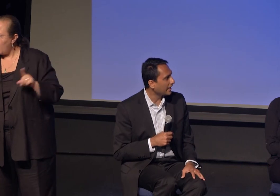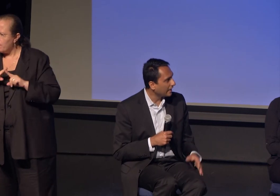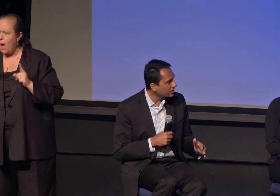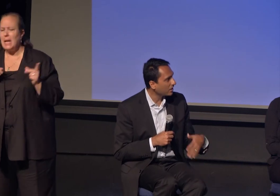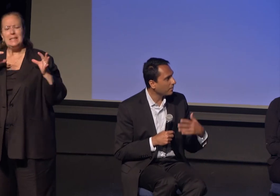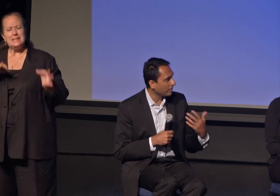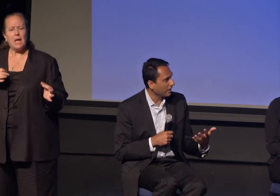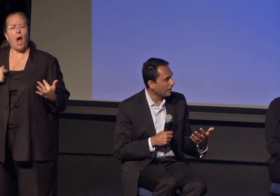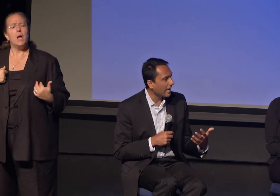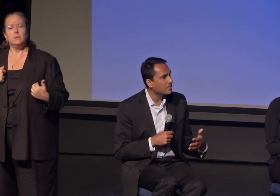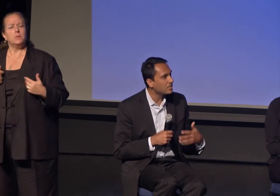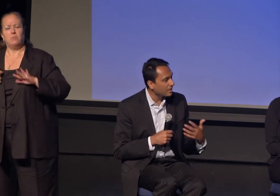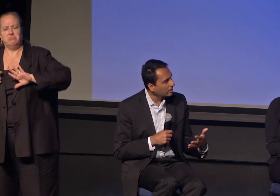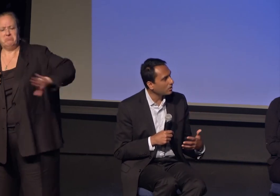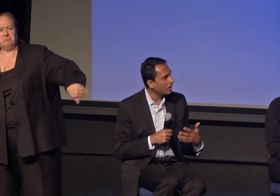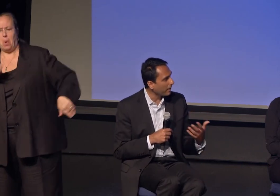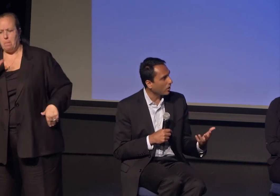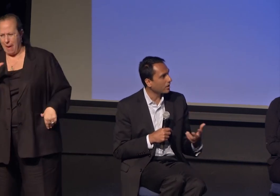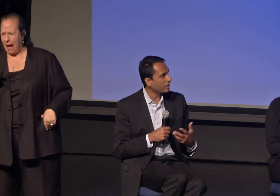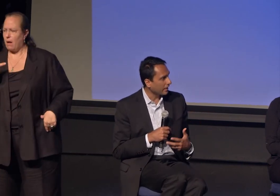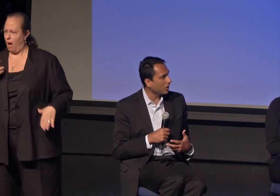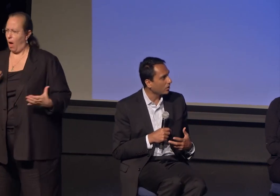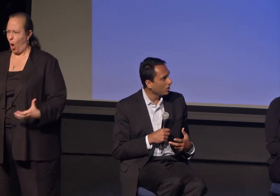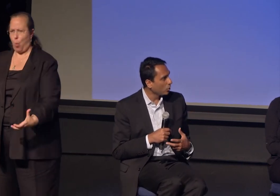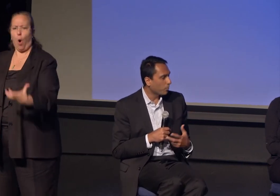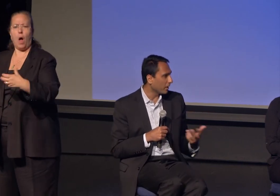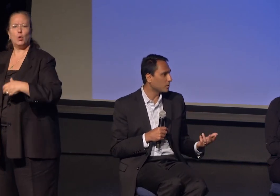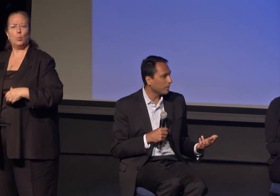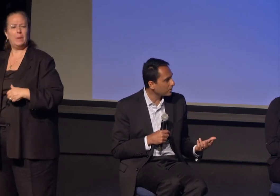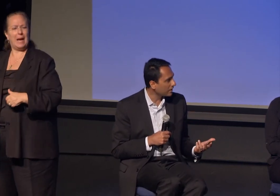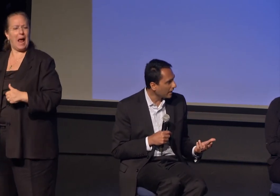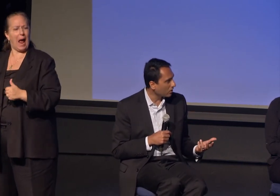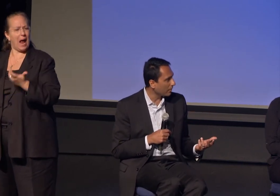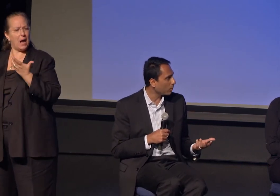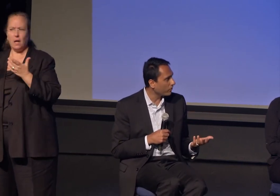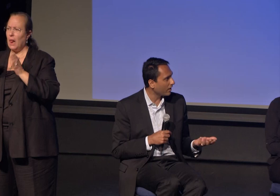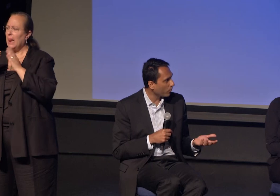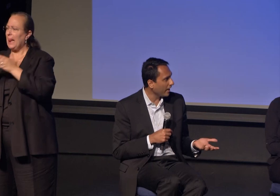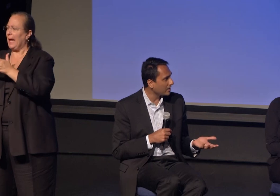a signal American leader who brings people together in profound ways.